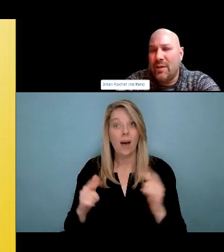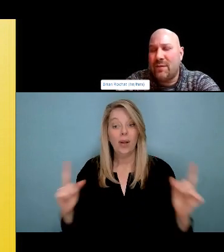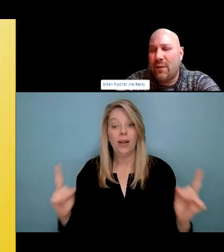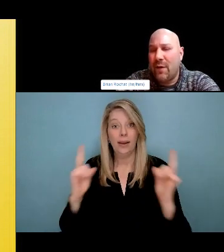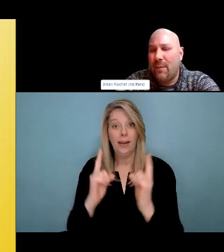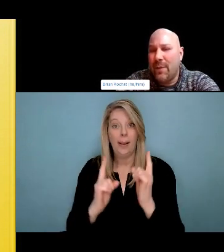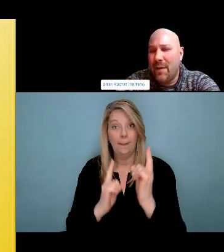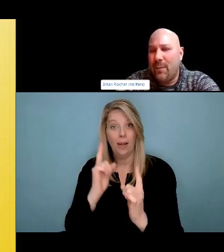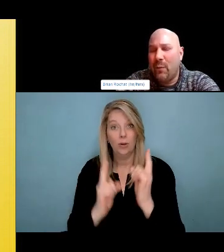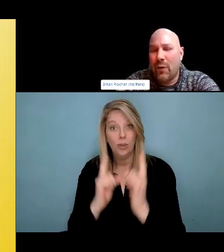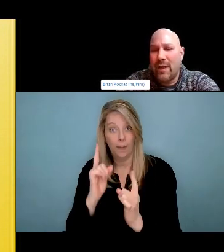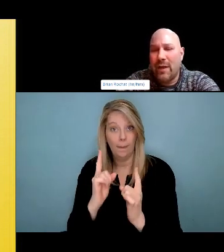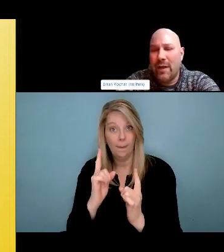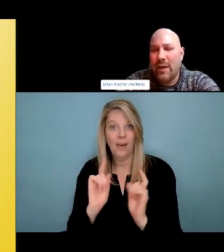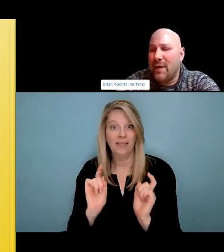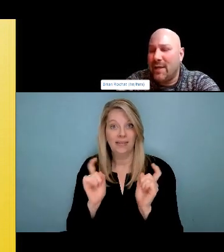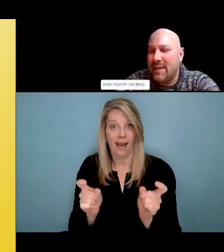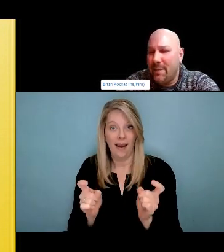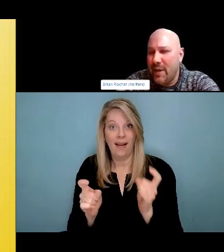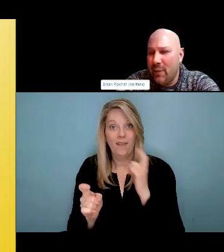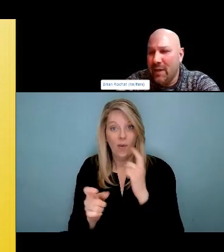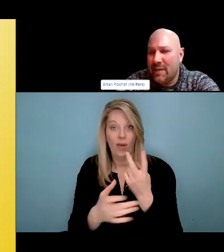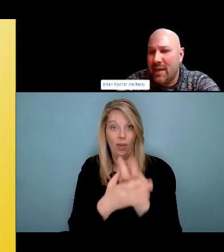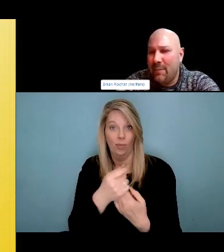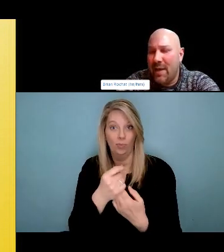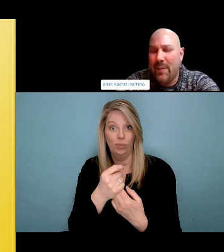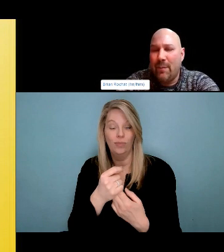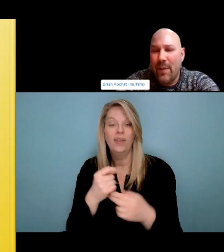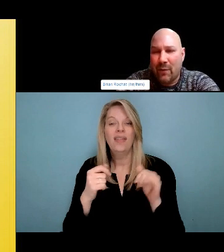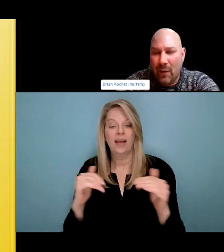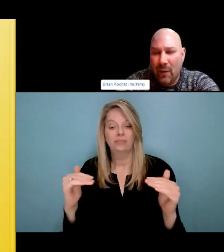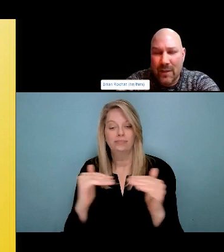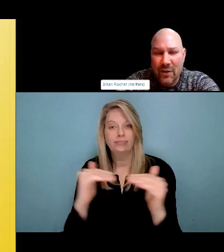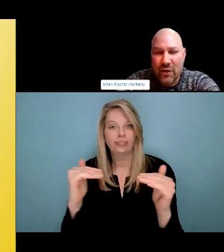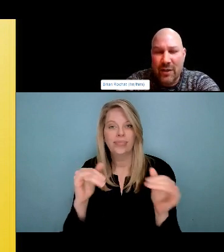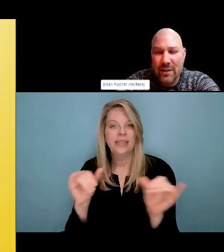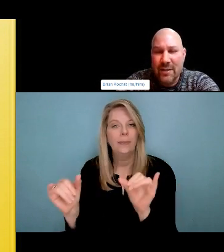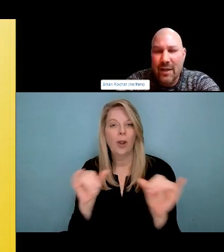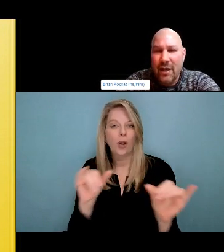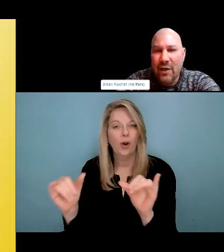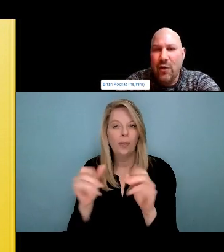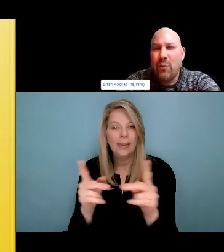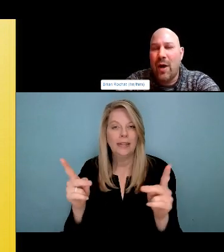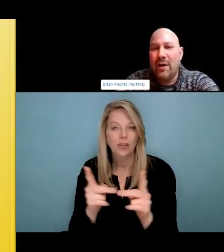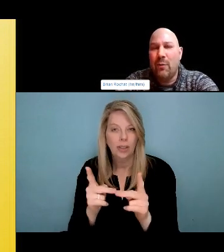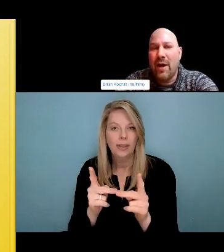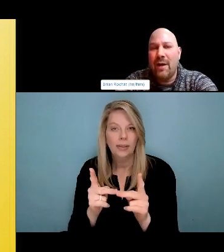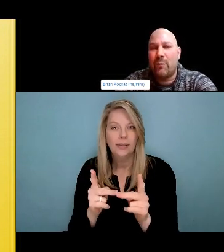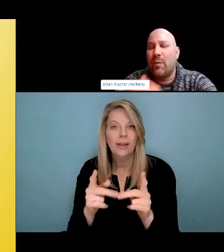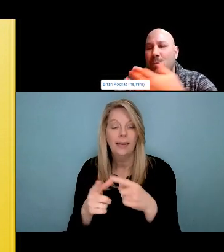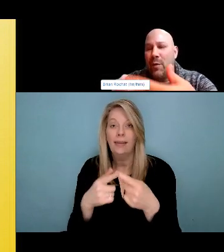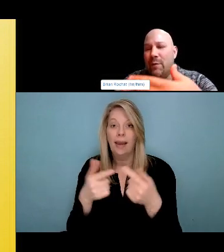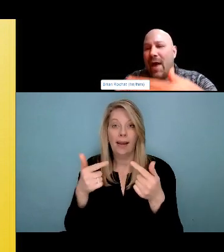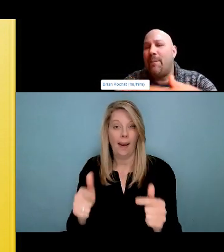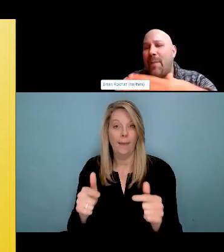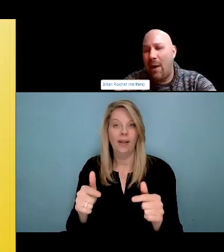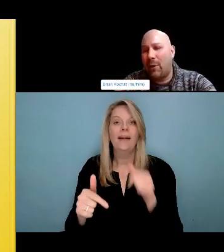Numbies territory. You say them pronounced and my main title is just working as a pure supervisor at overdose prevention sites.